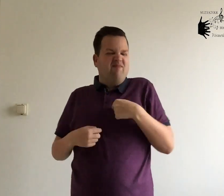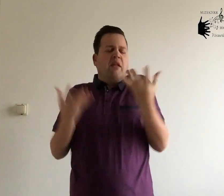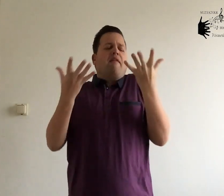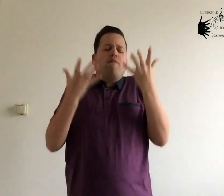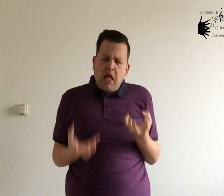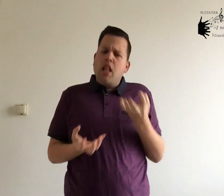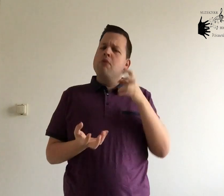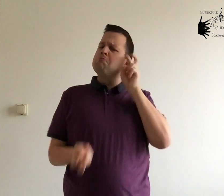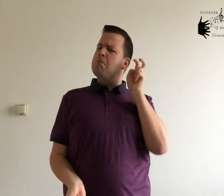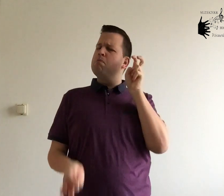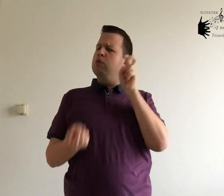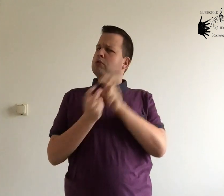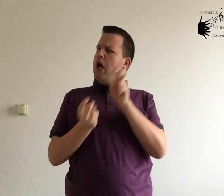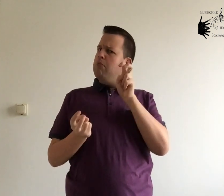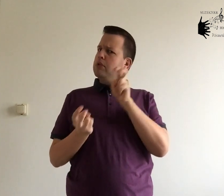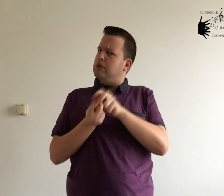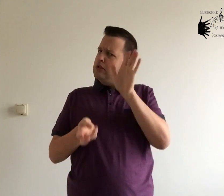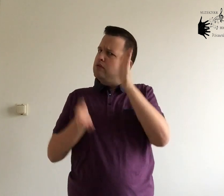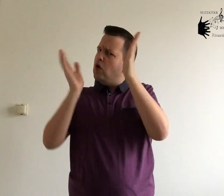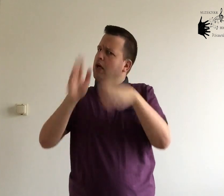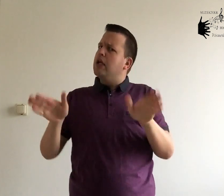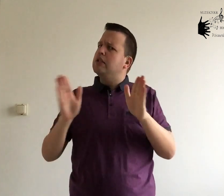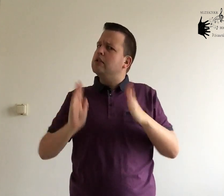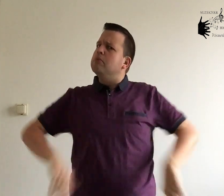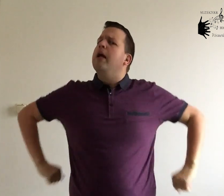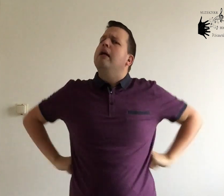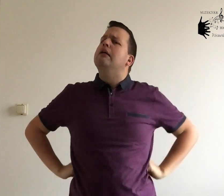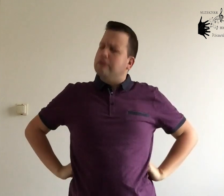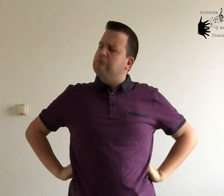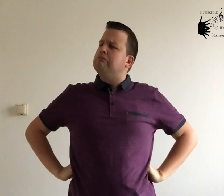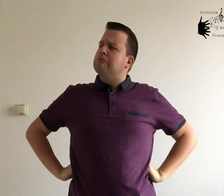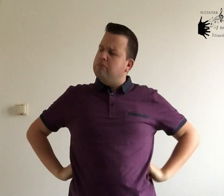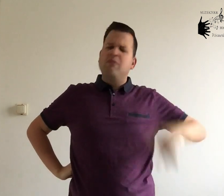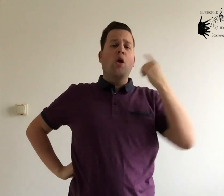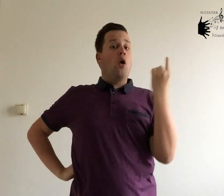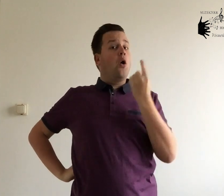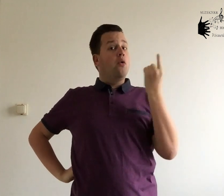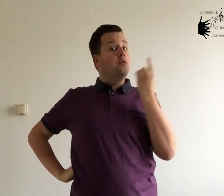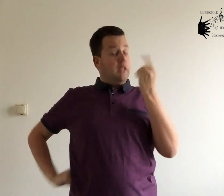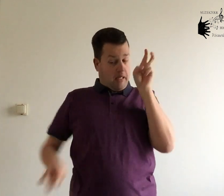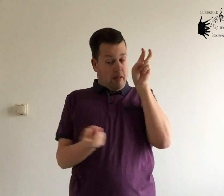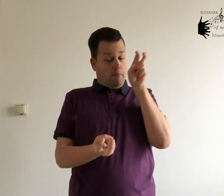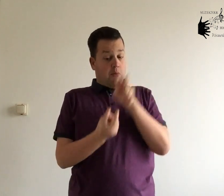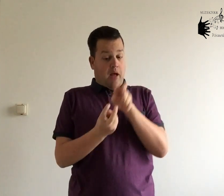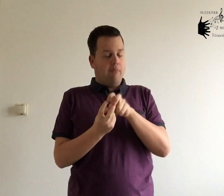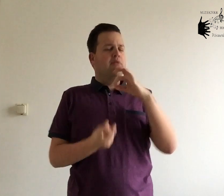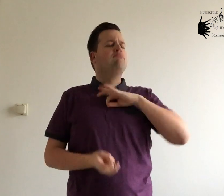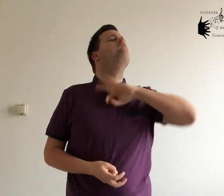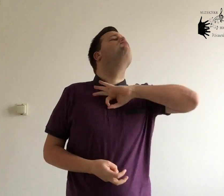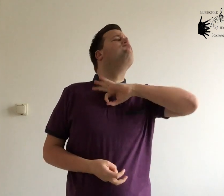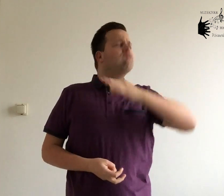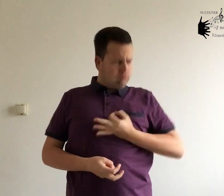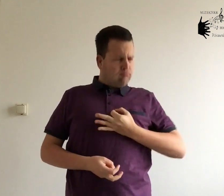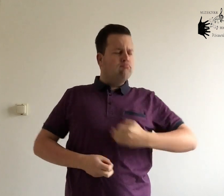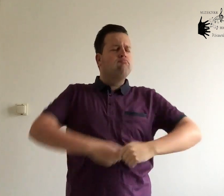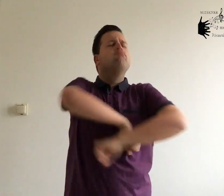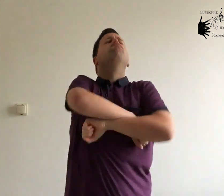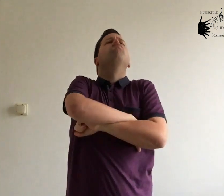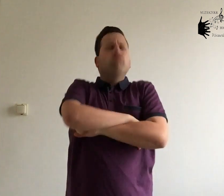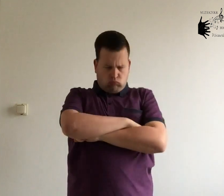I want a hippopotamus for Christmas Only a hippopotamus will do